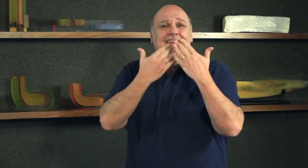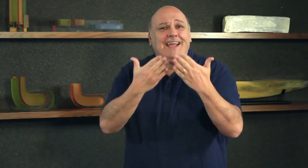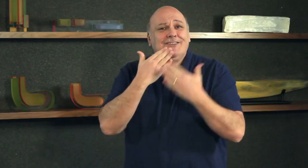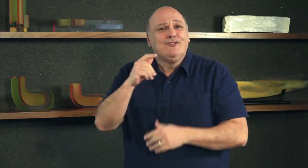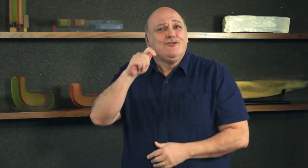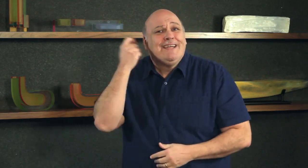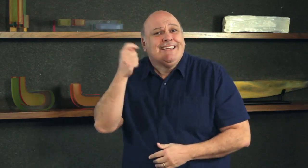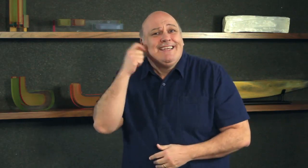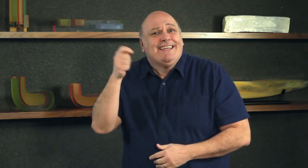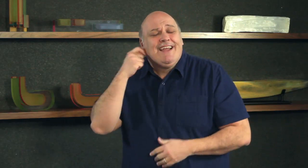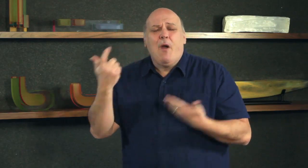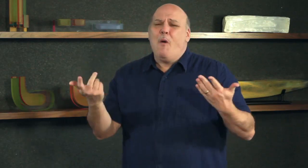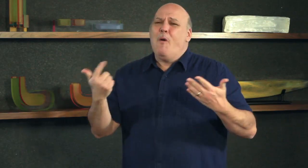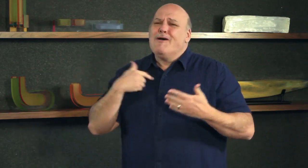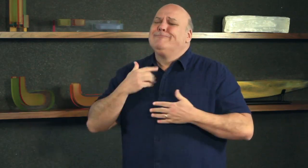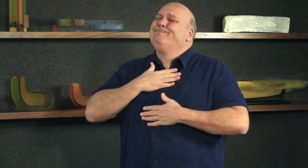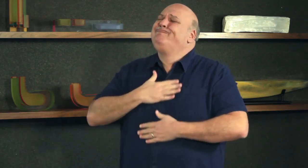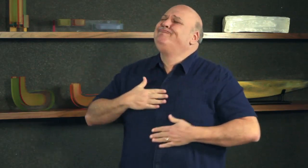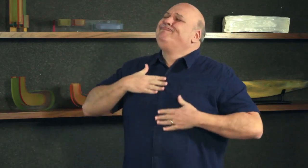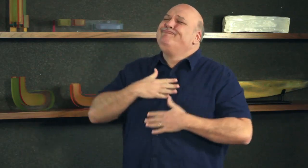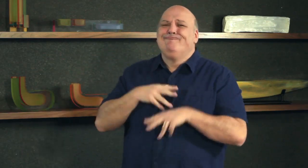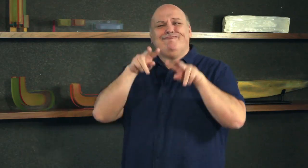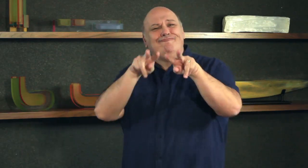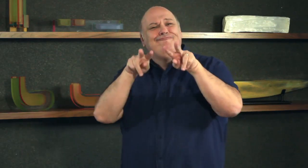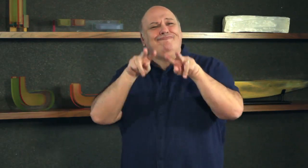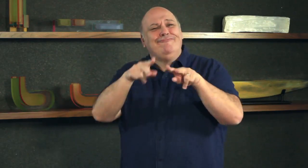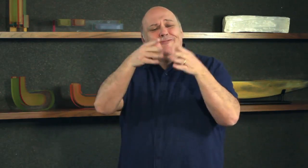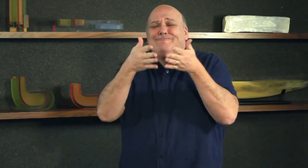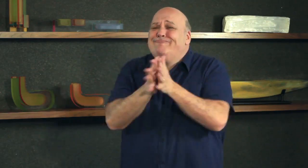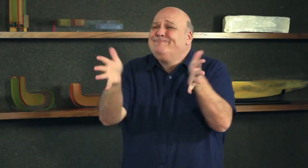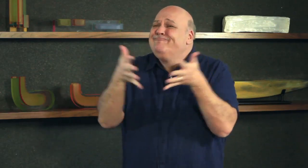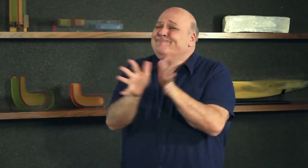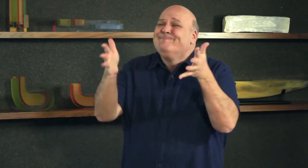Now we are more up to date on